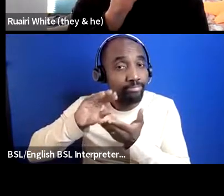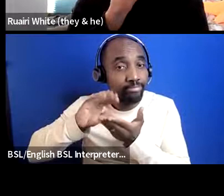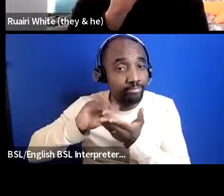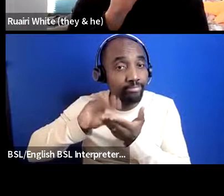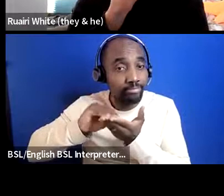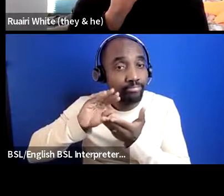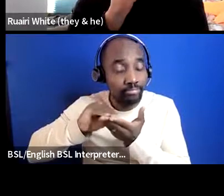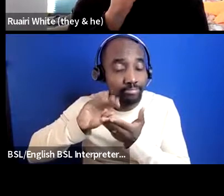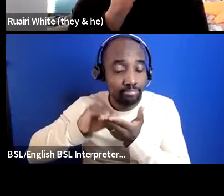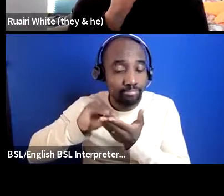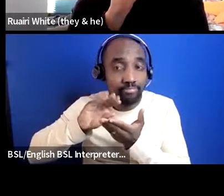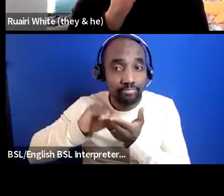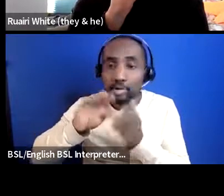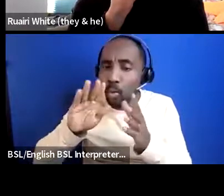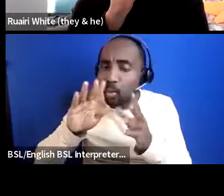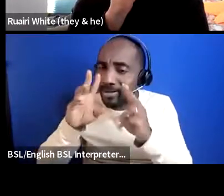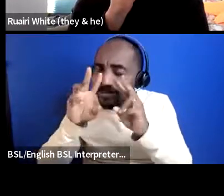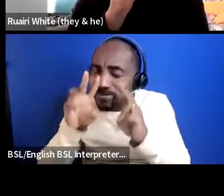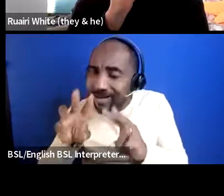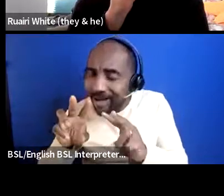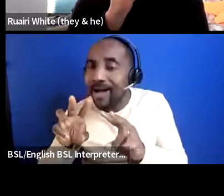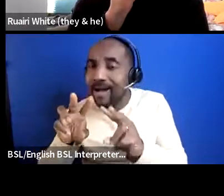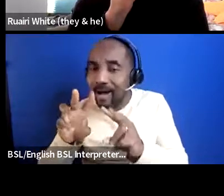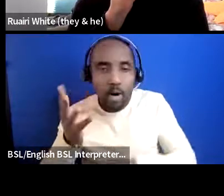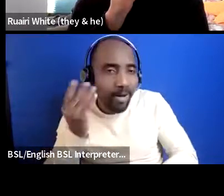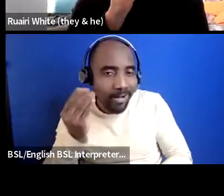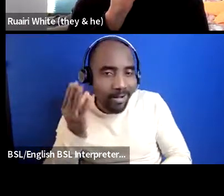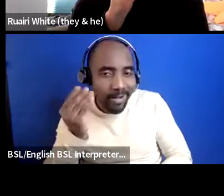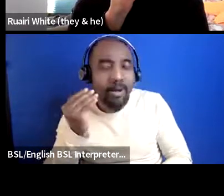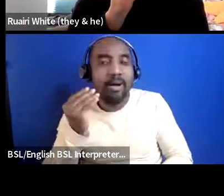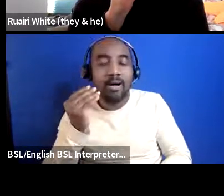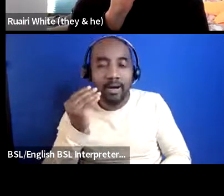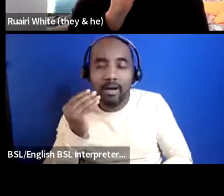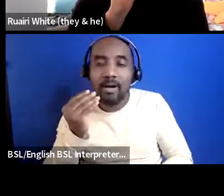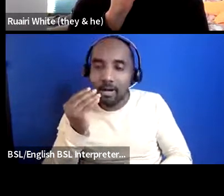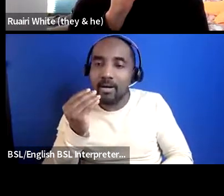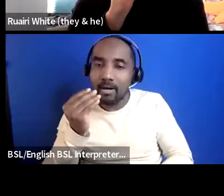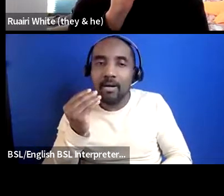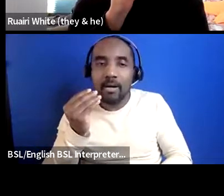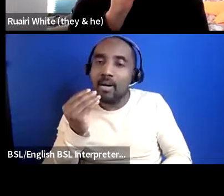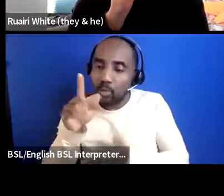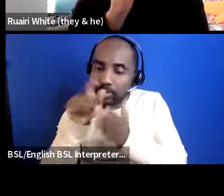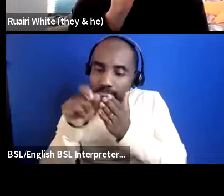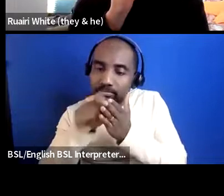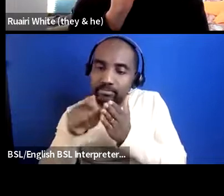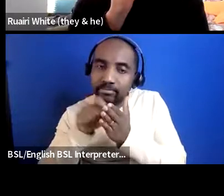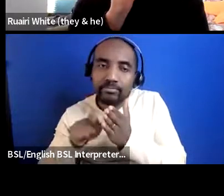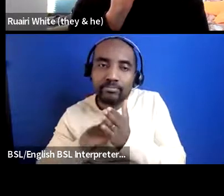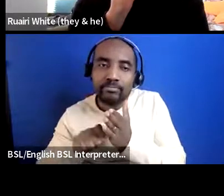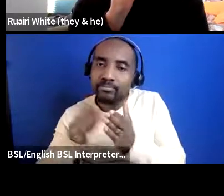out what people are saying and i think for us as well we find that there's there's a lot of love